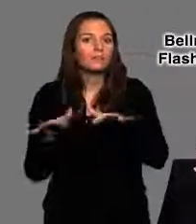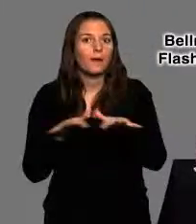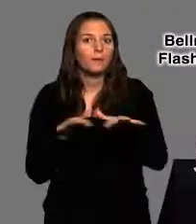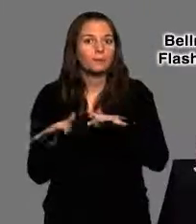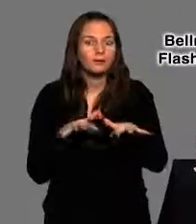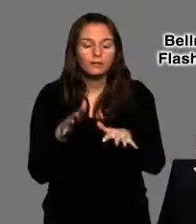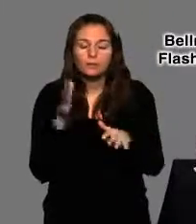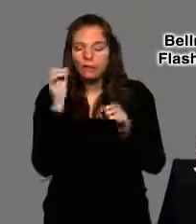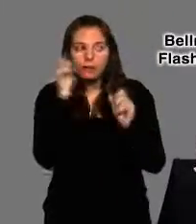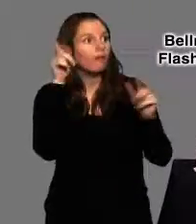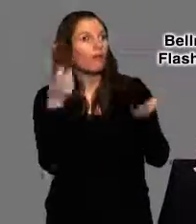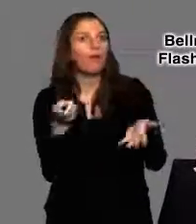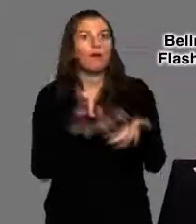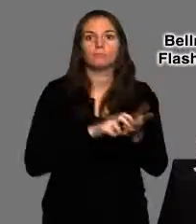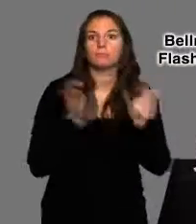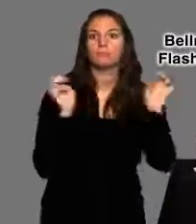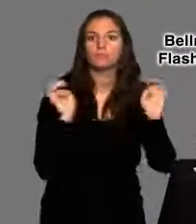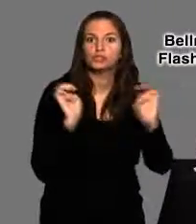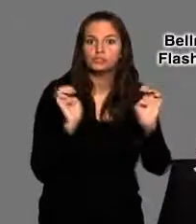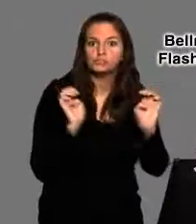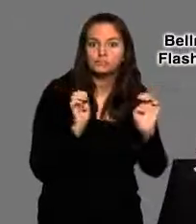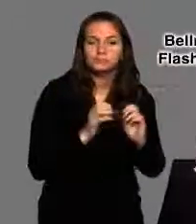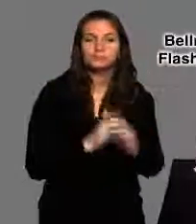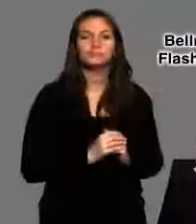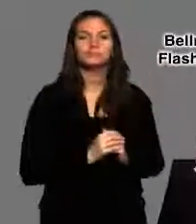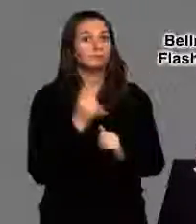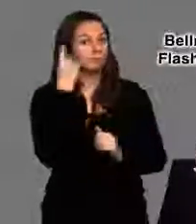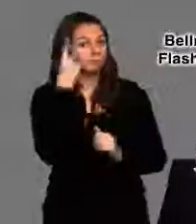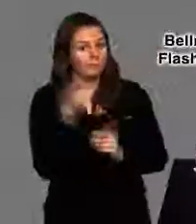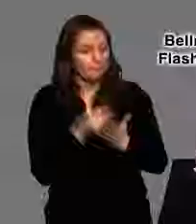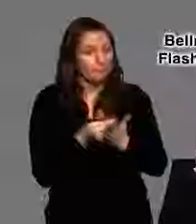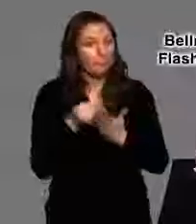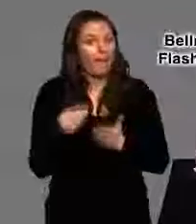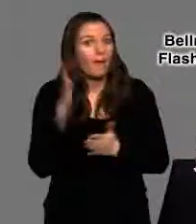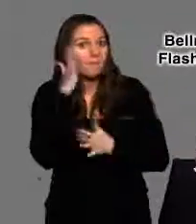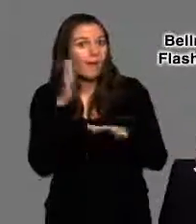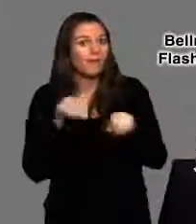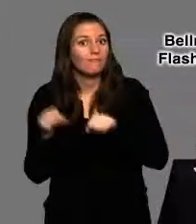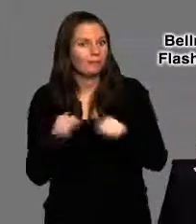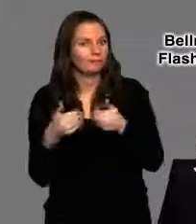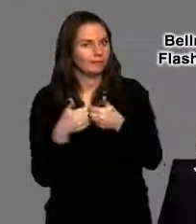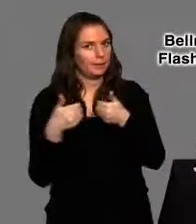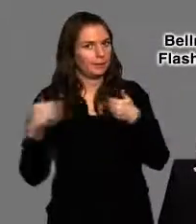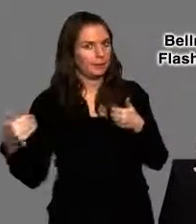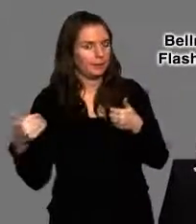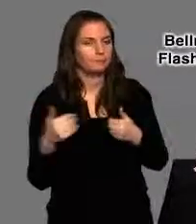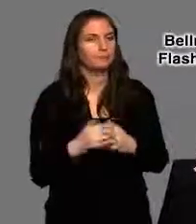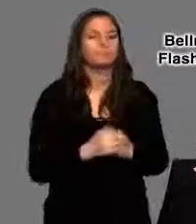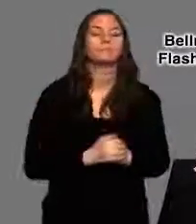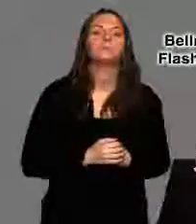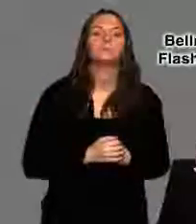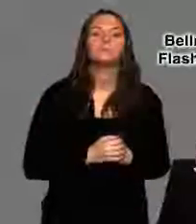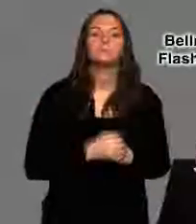a Bellman Visit Bedshaker can be connected to this flash receiver for powerful vibrating notifications.